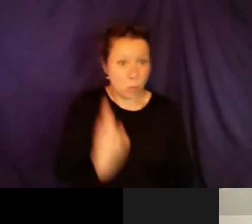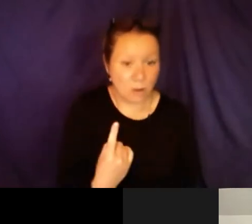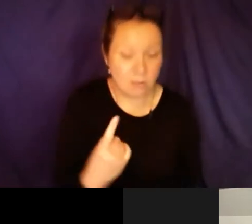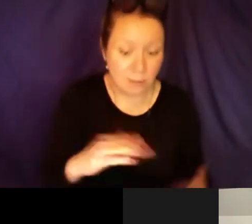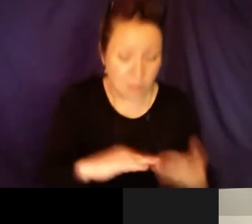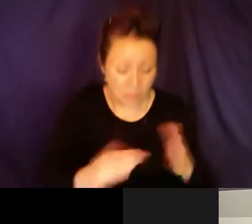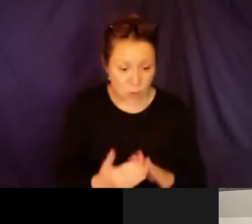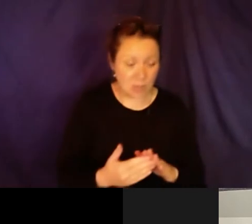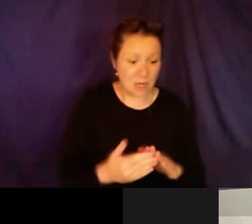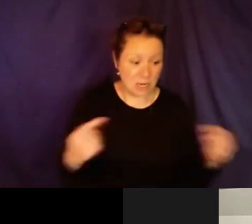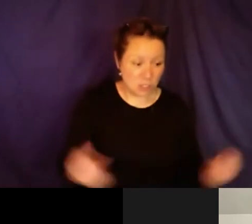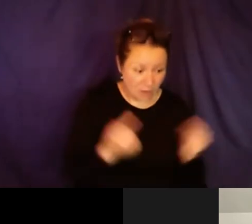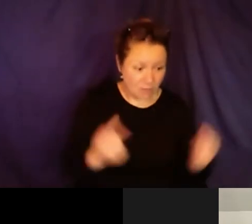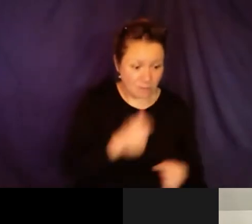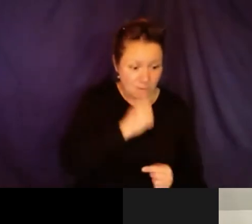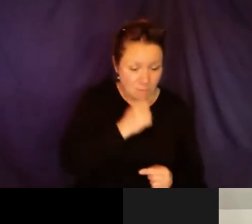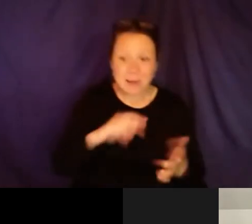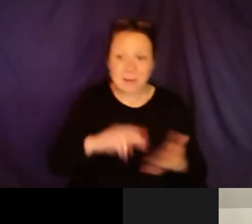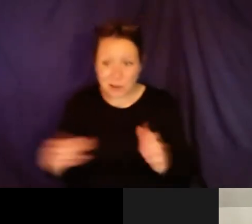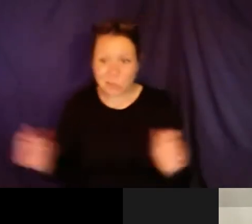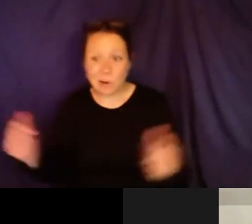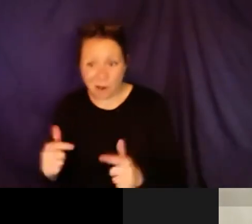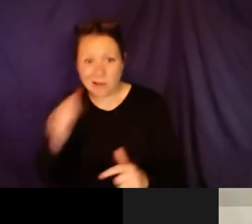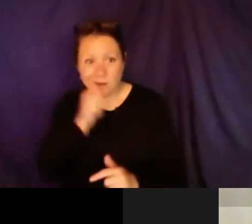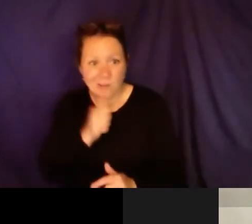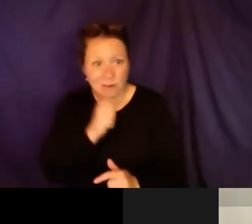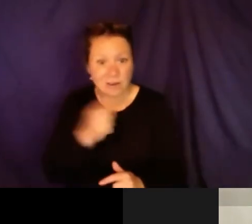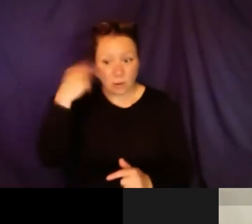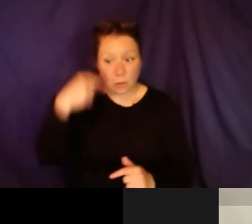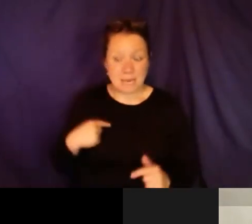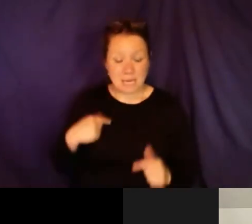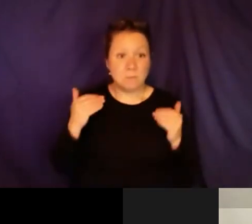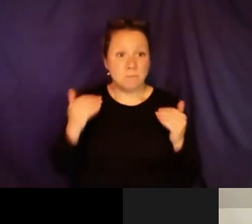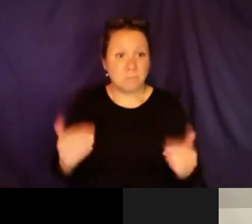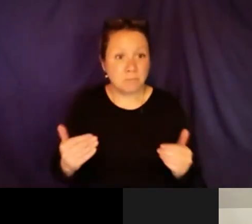as people with disabilities